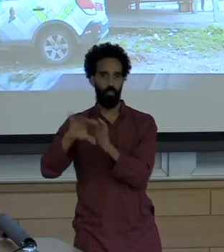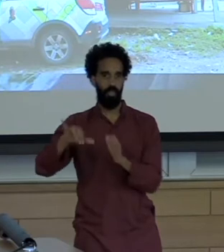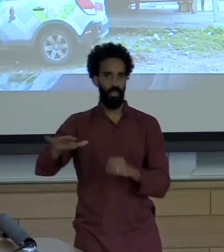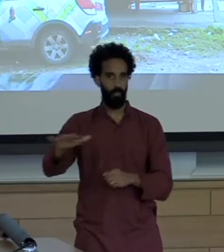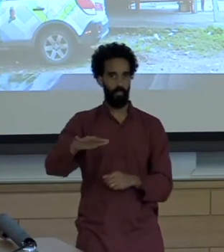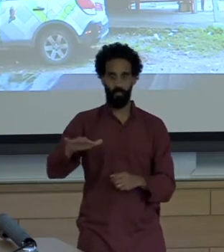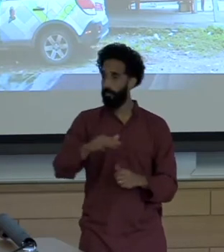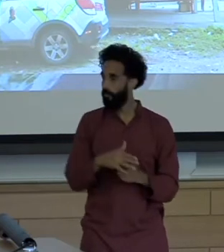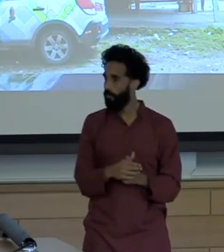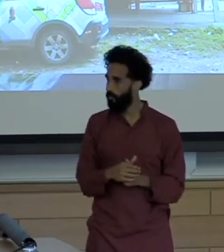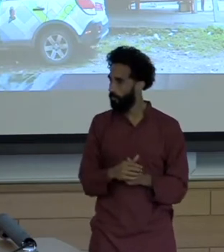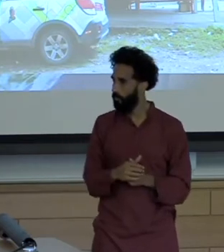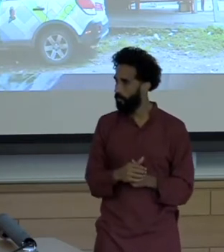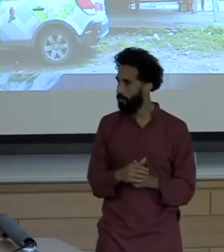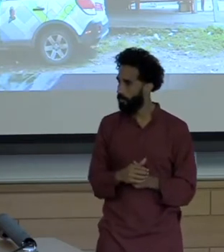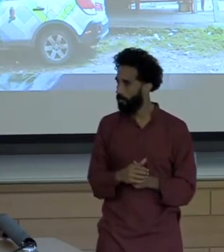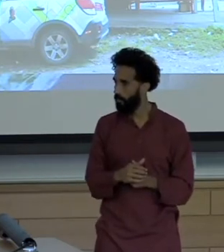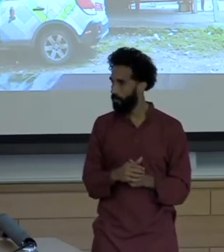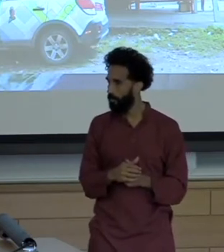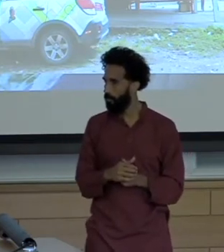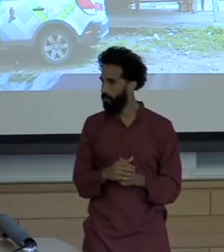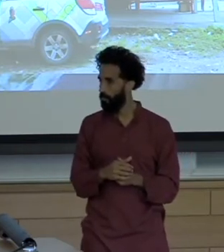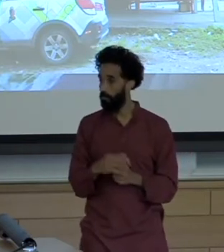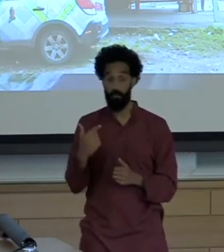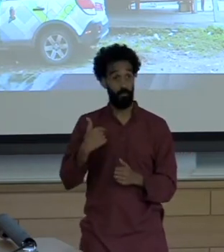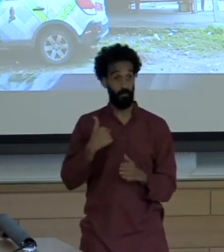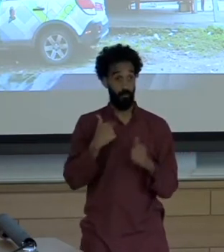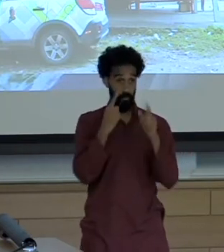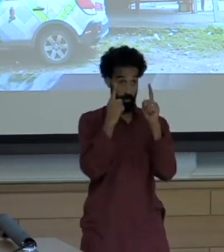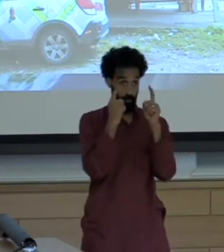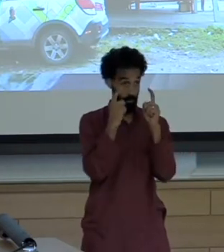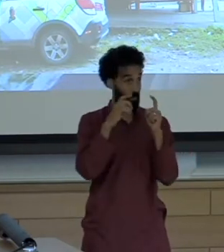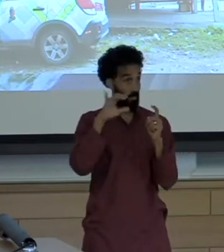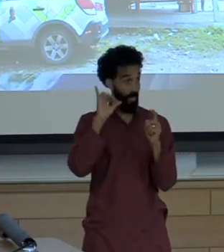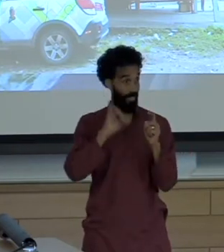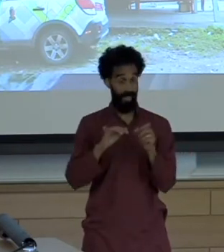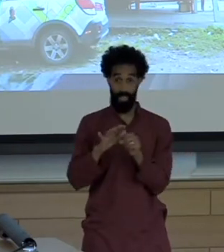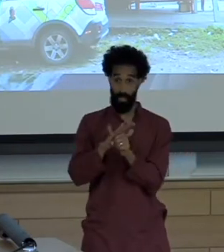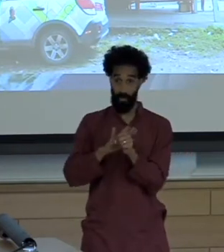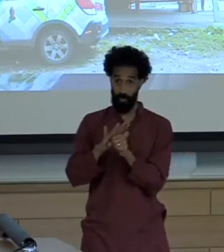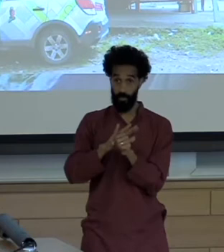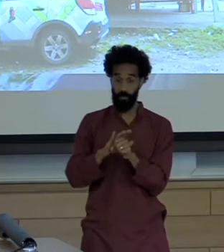I shot this photo on the outskirts of Santarain near an area that was being deforested